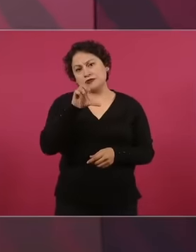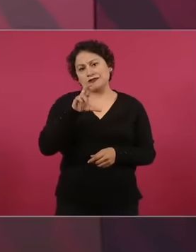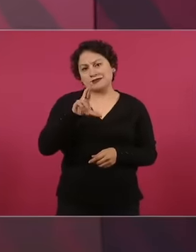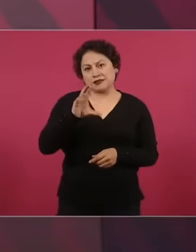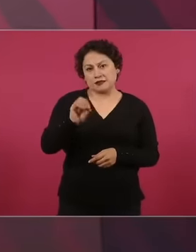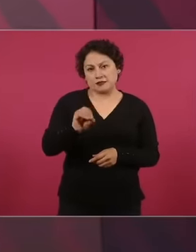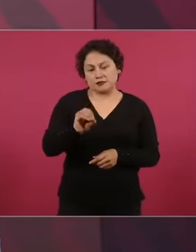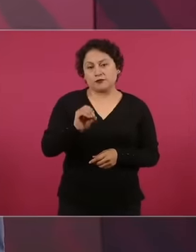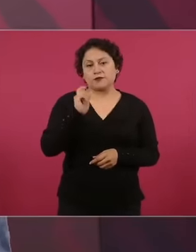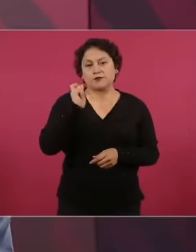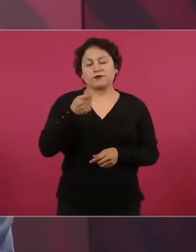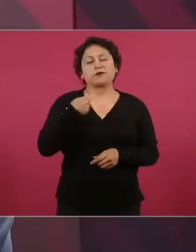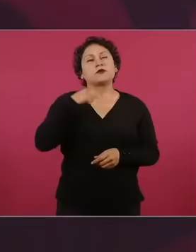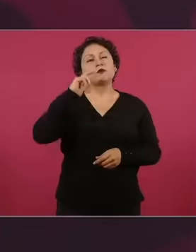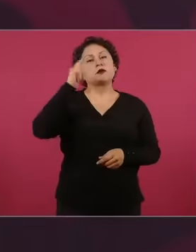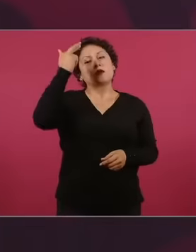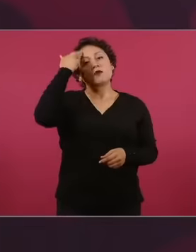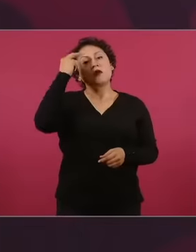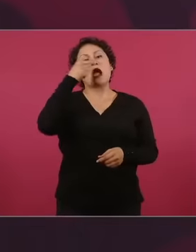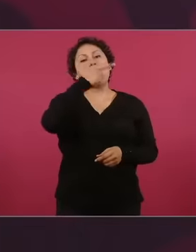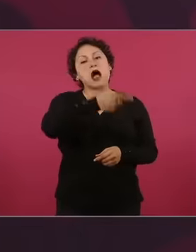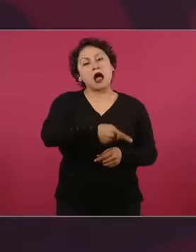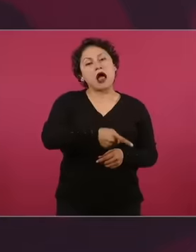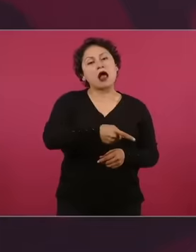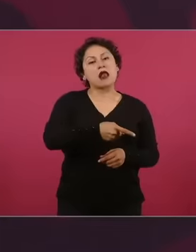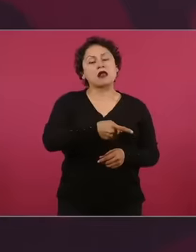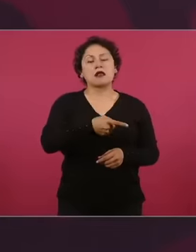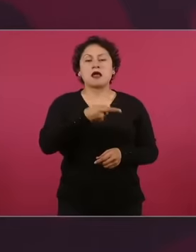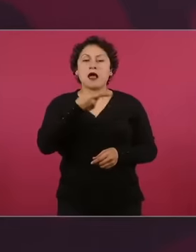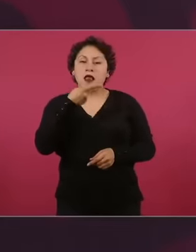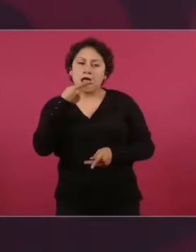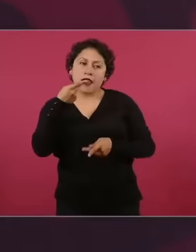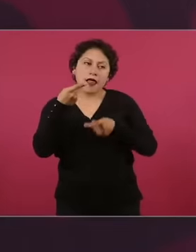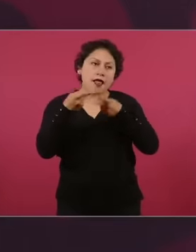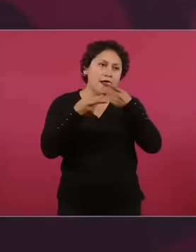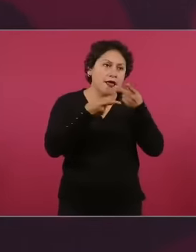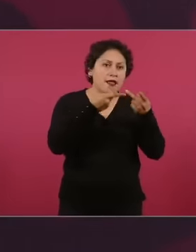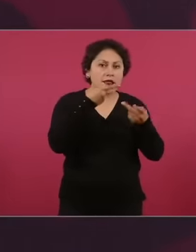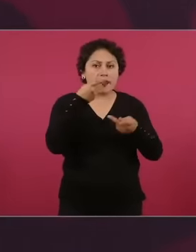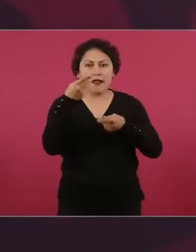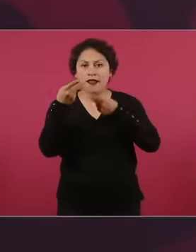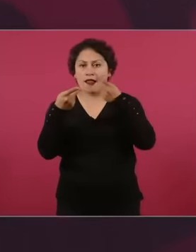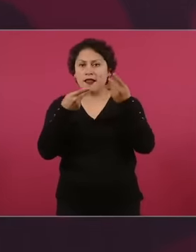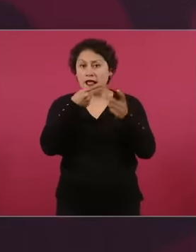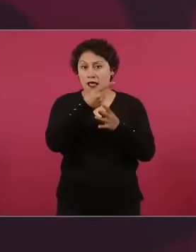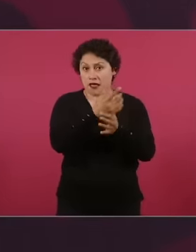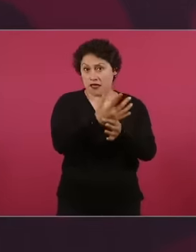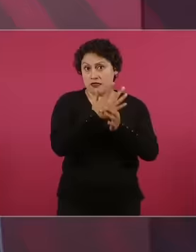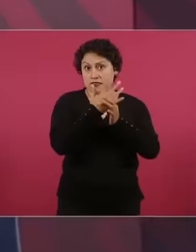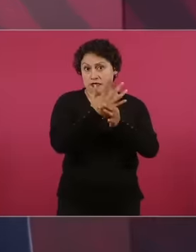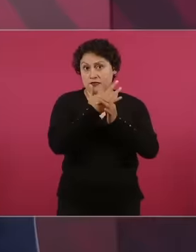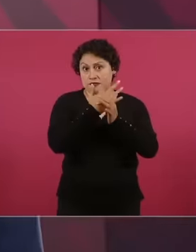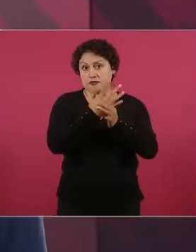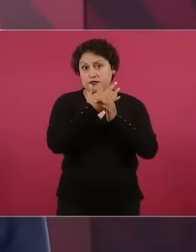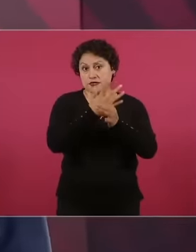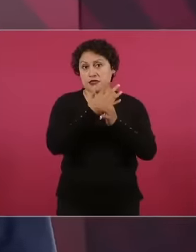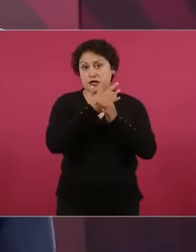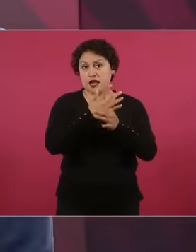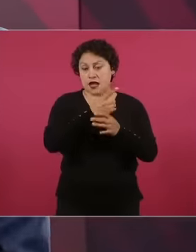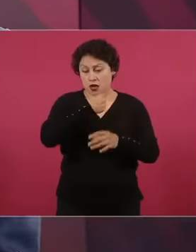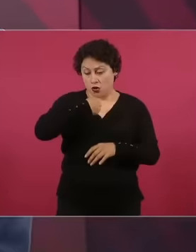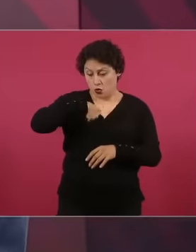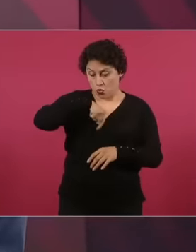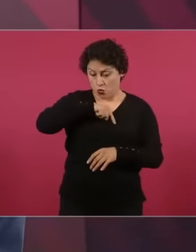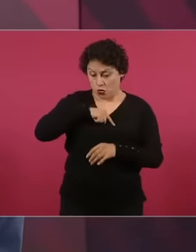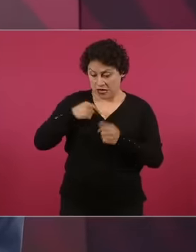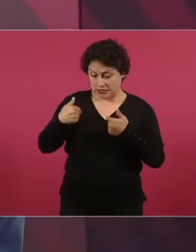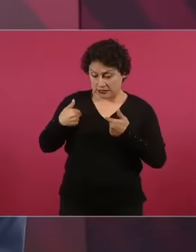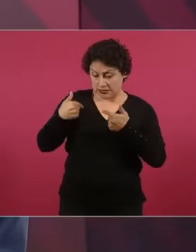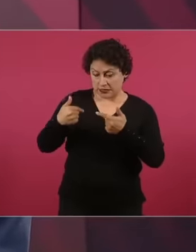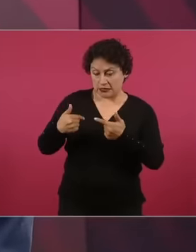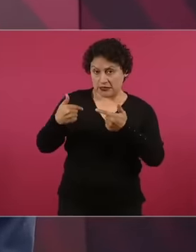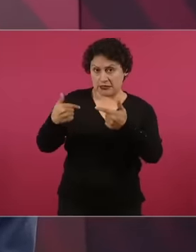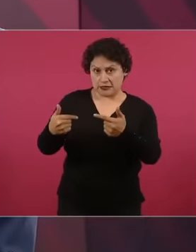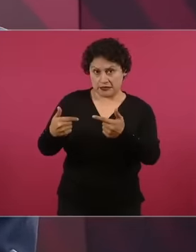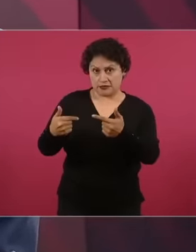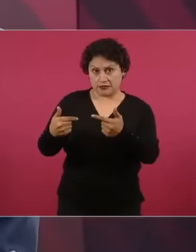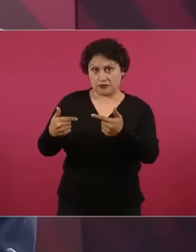He talked a lot about how we in our generation were a